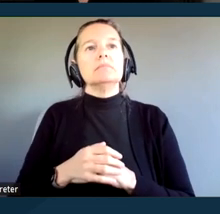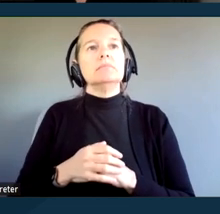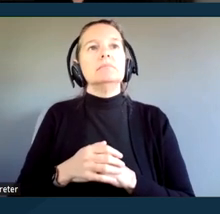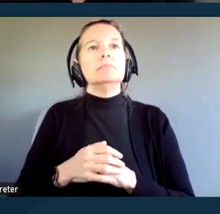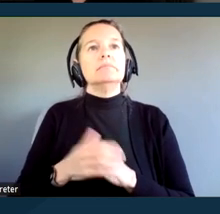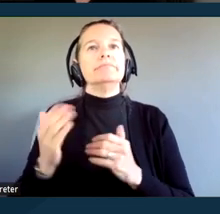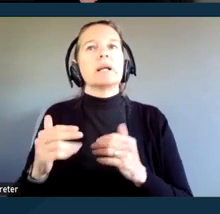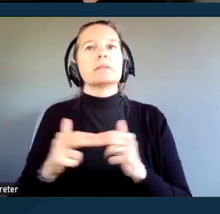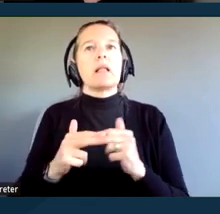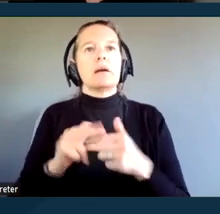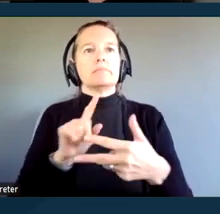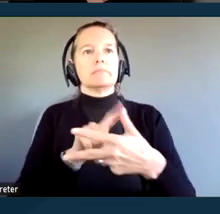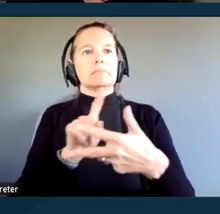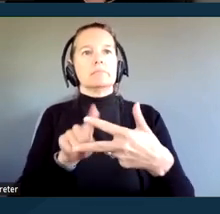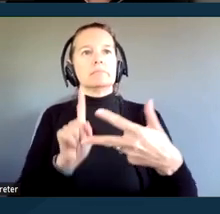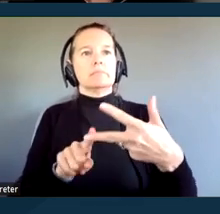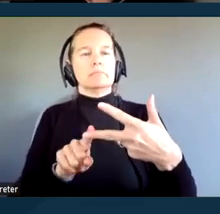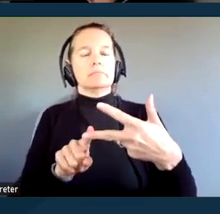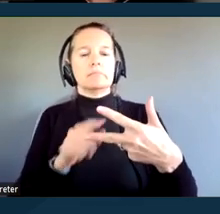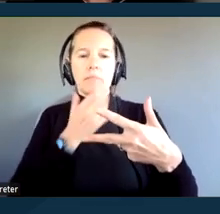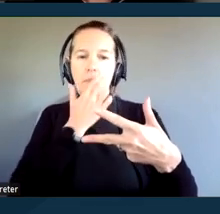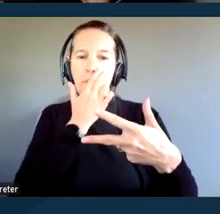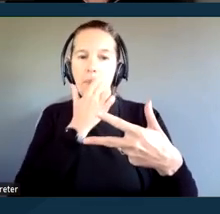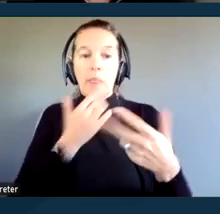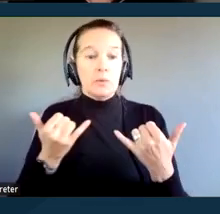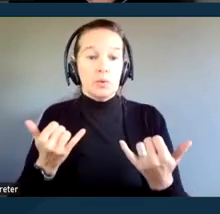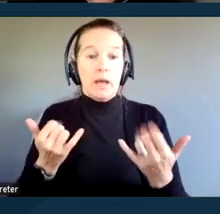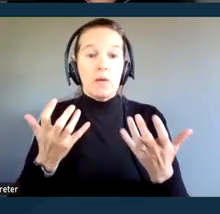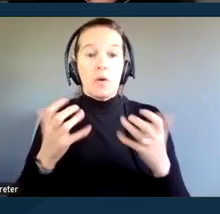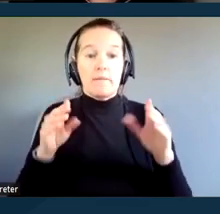So, there are three things we want to focus on today that these authorities require.